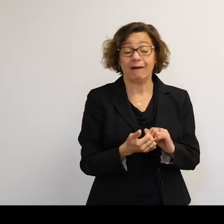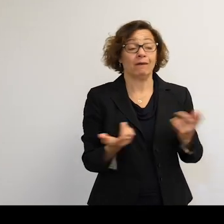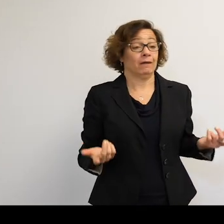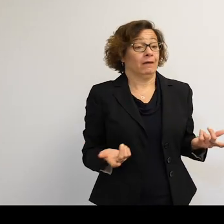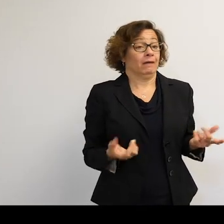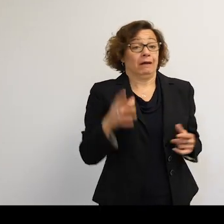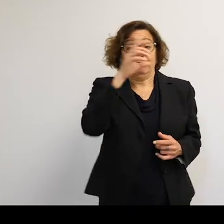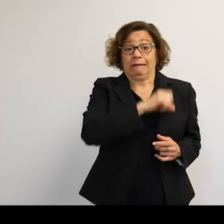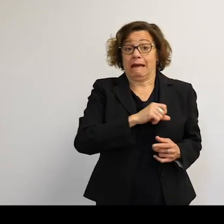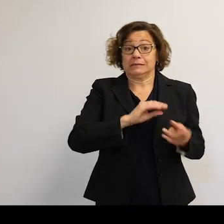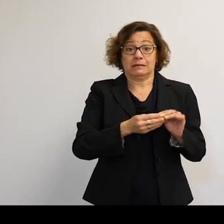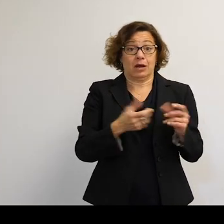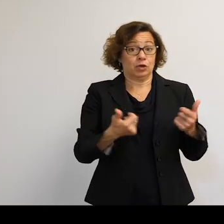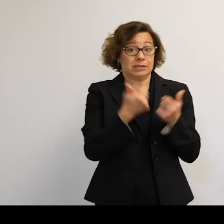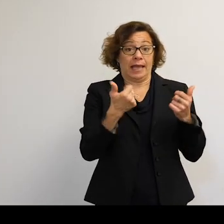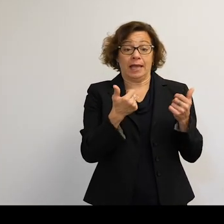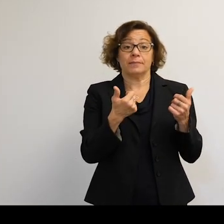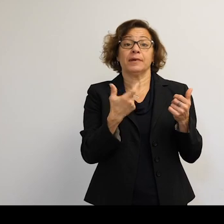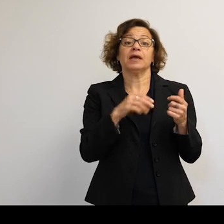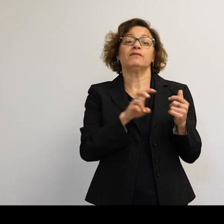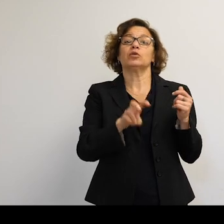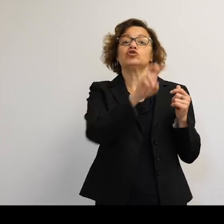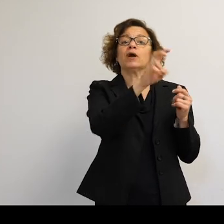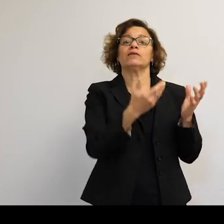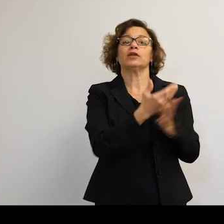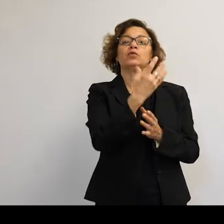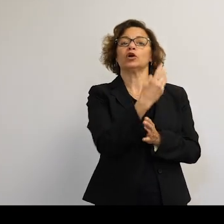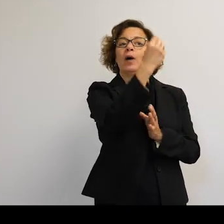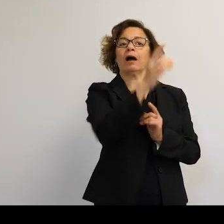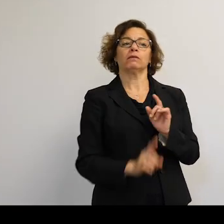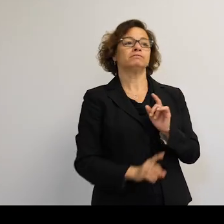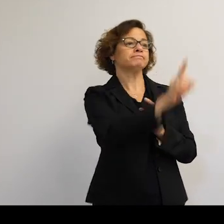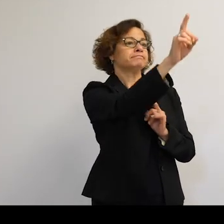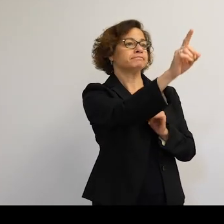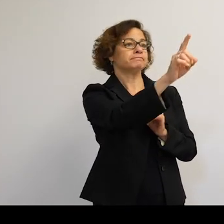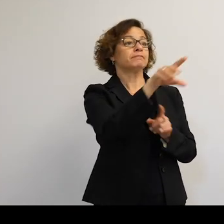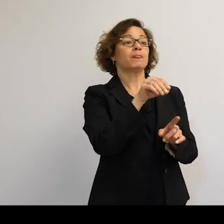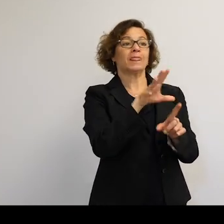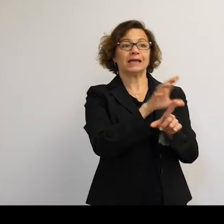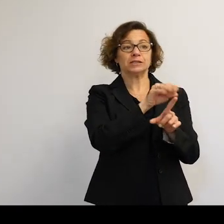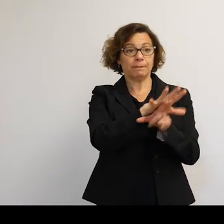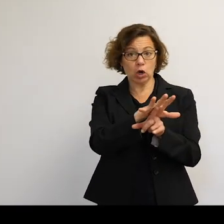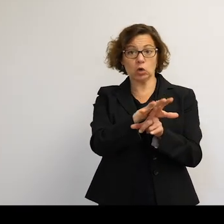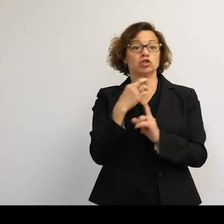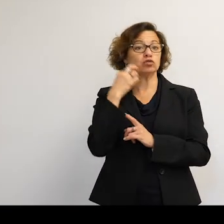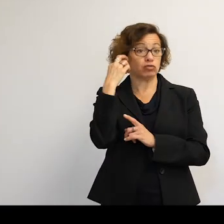If you were just going through this area to go out of it, you're actually exposed to the risk for a very short period